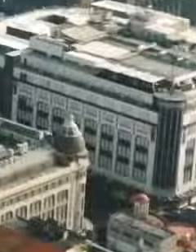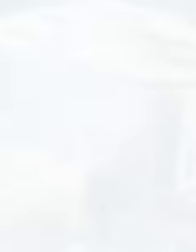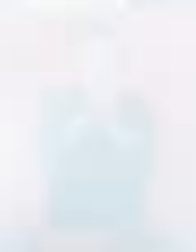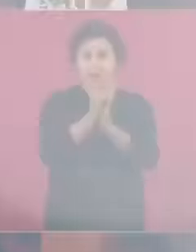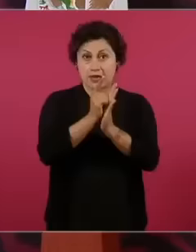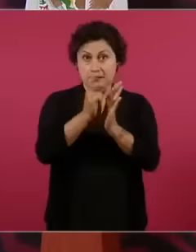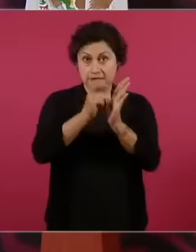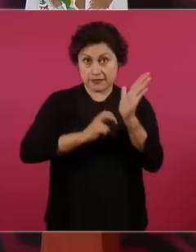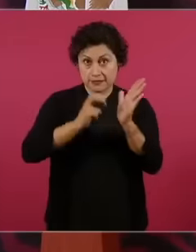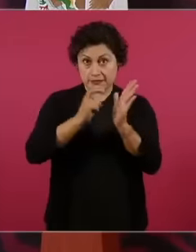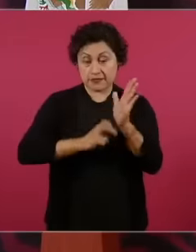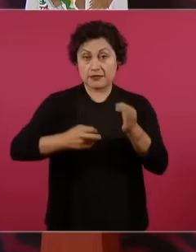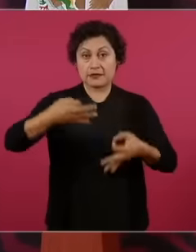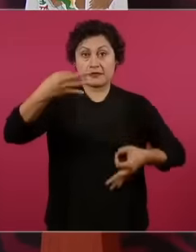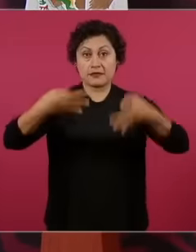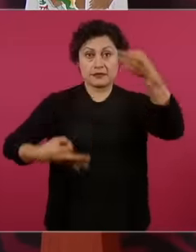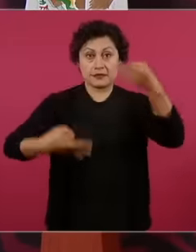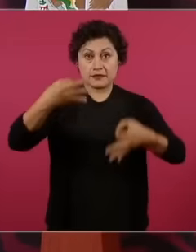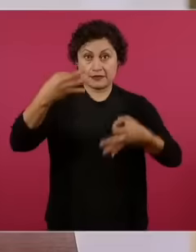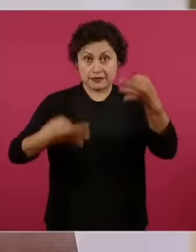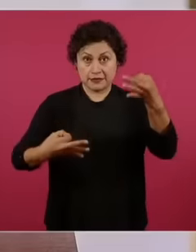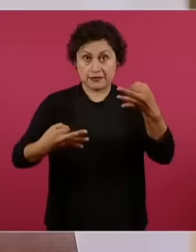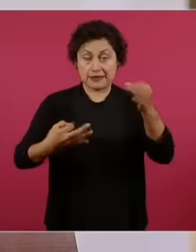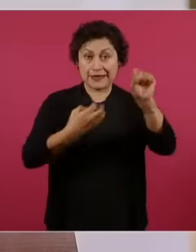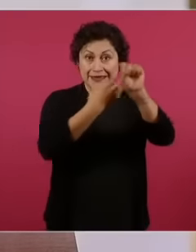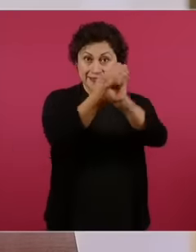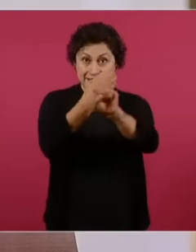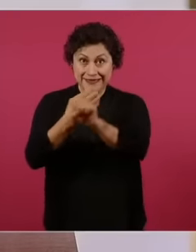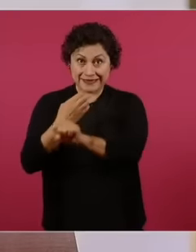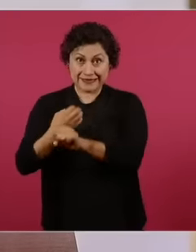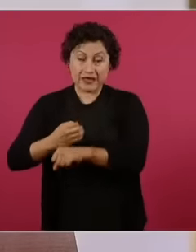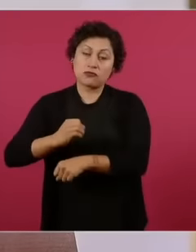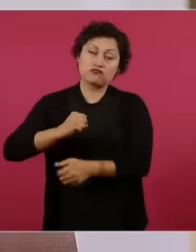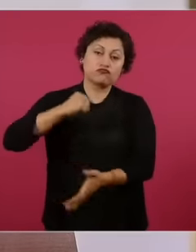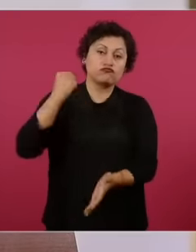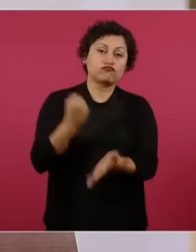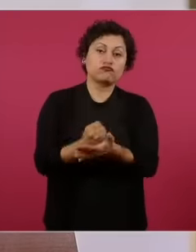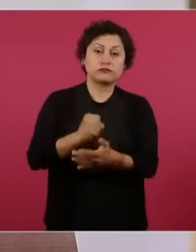his press conference, President López Obrador confirmed that the states that approved